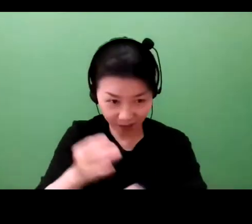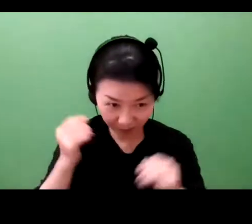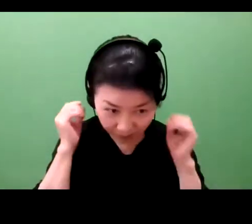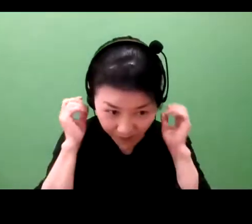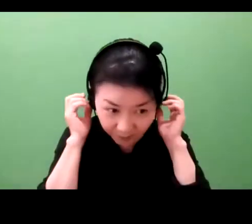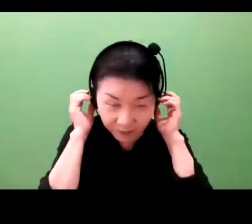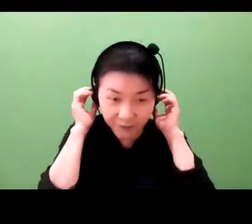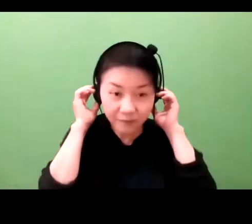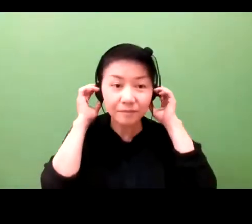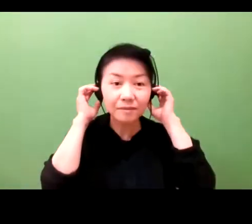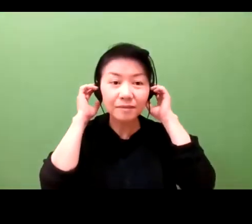in the U.S. Thank you.